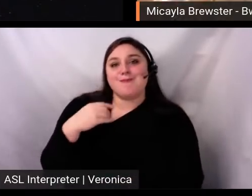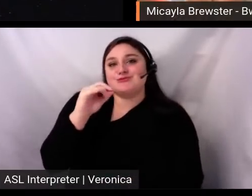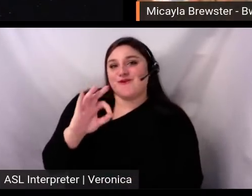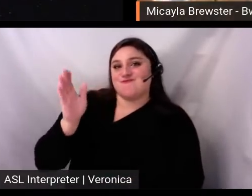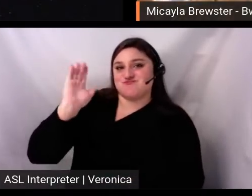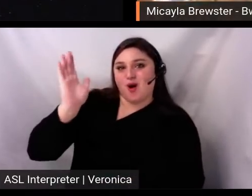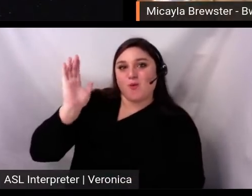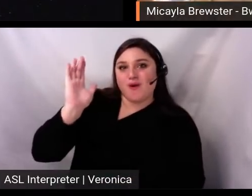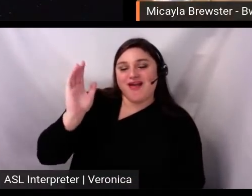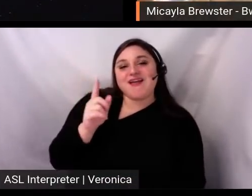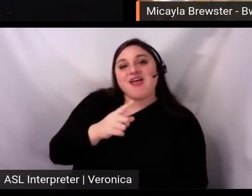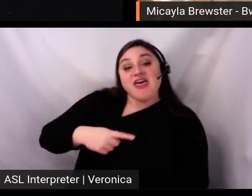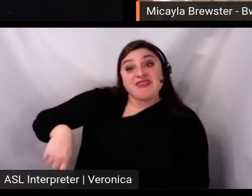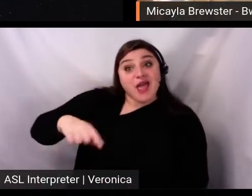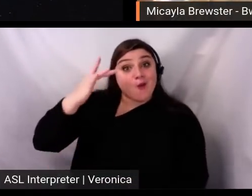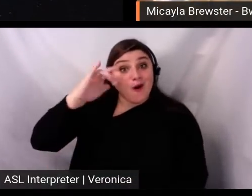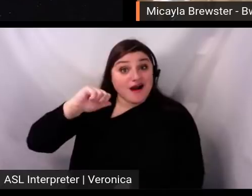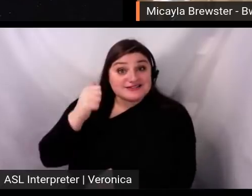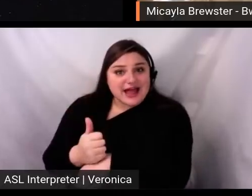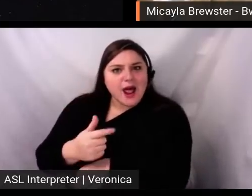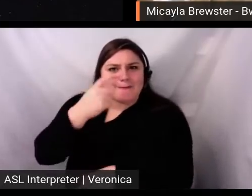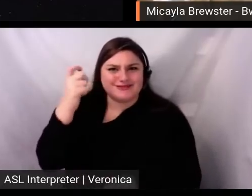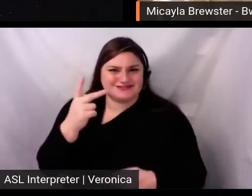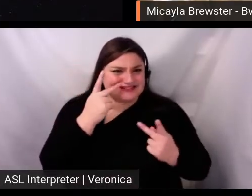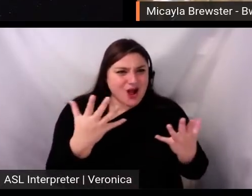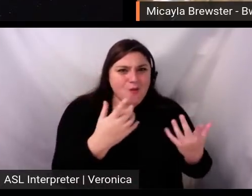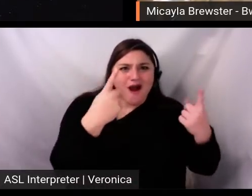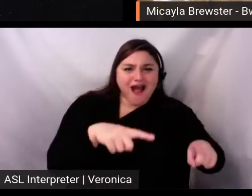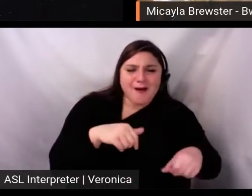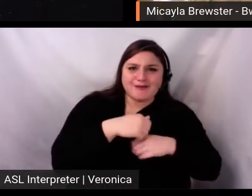direct response to the nation's issues of racism and police brutality.